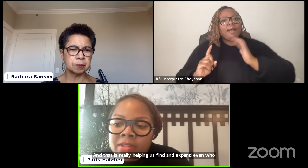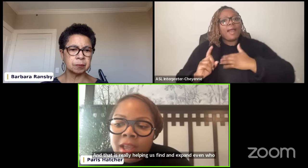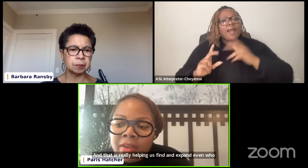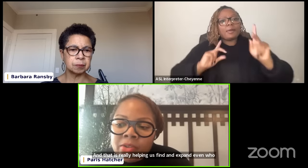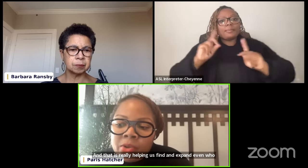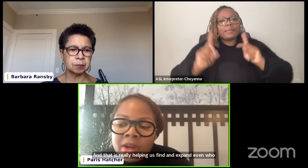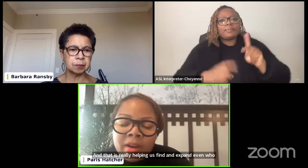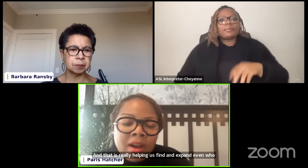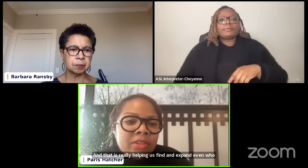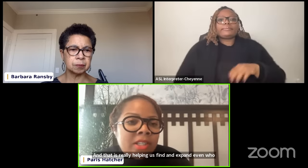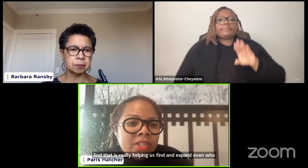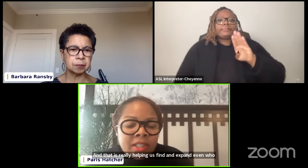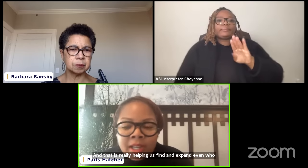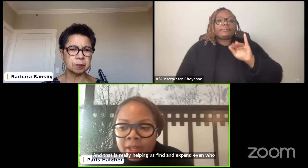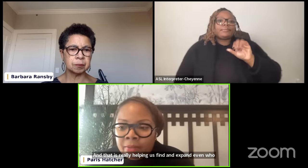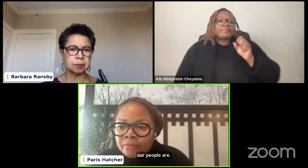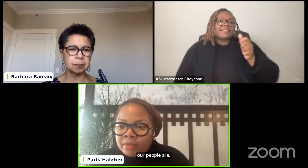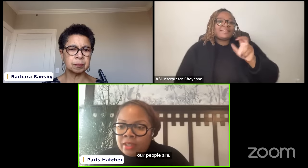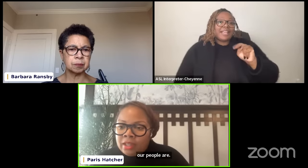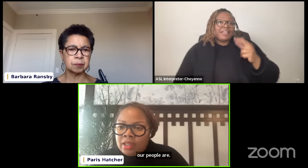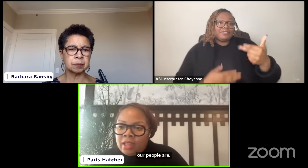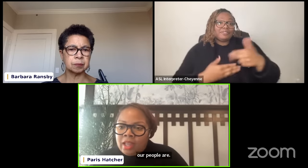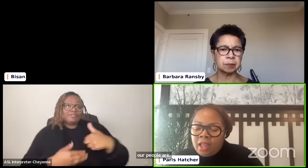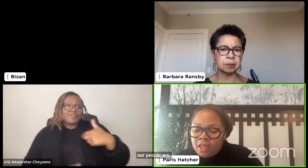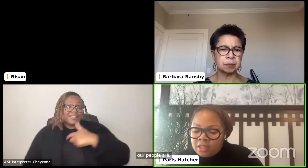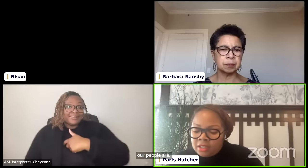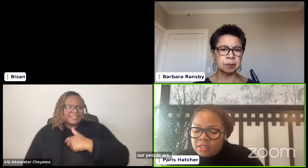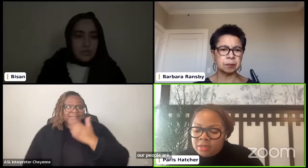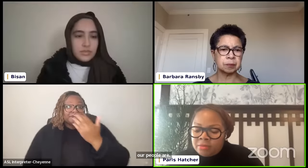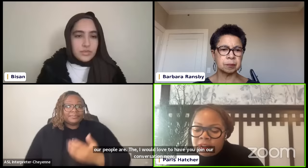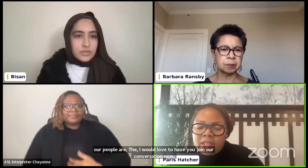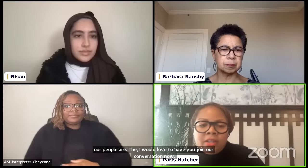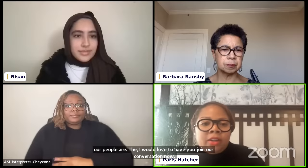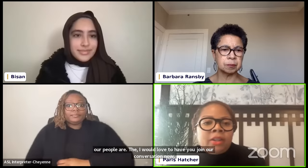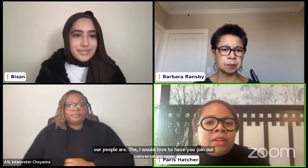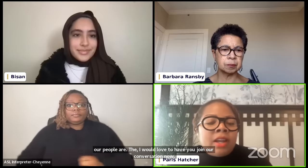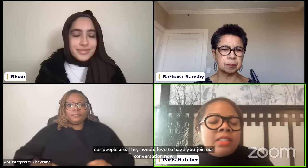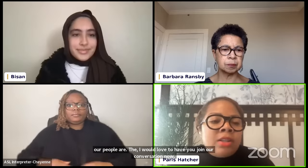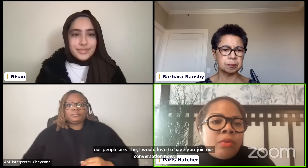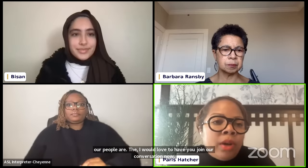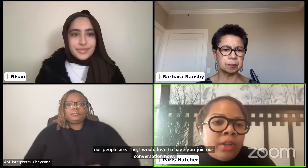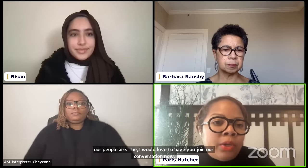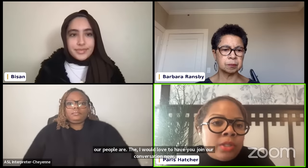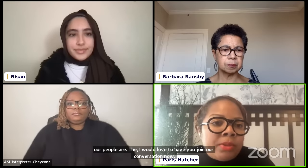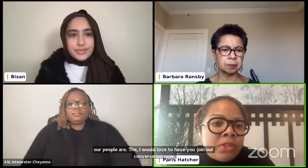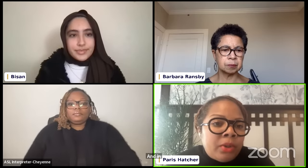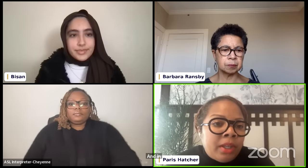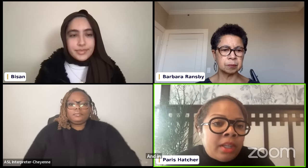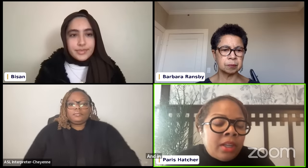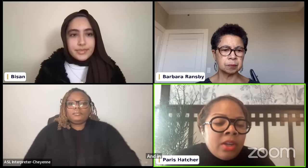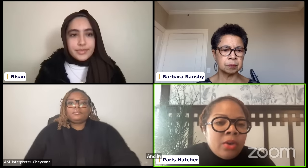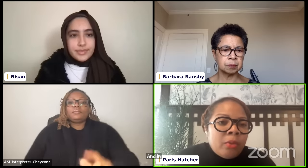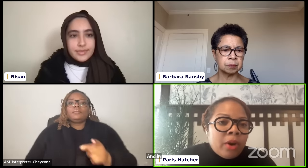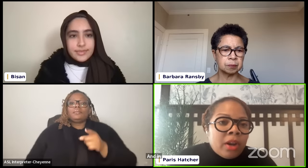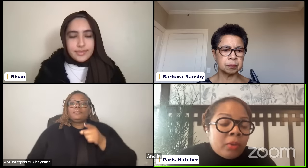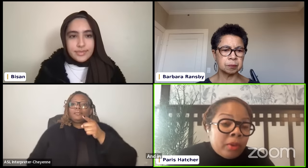love to have you join our conversation now and in particular as someone who has been doing work